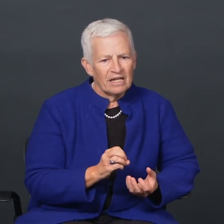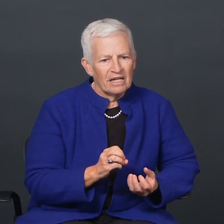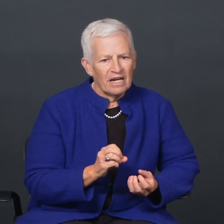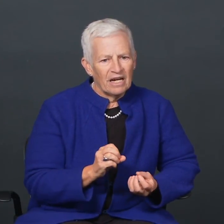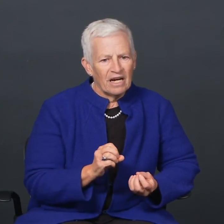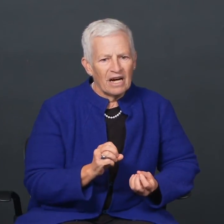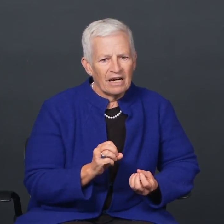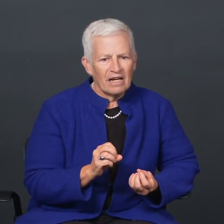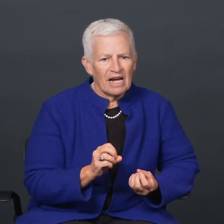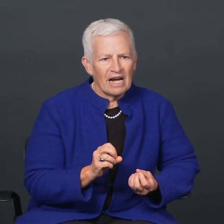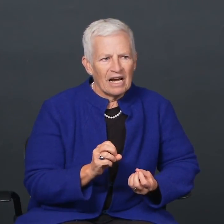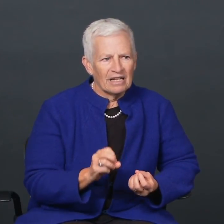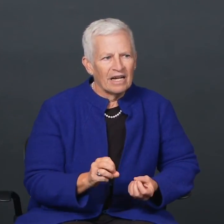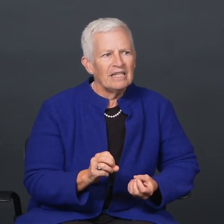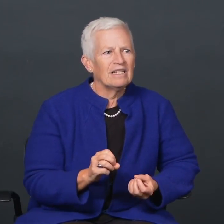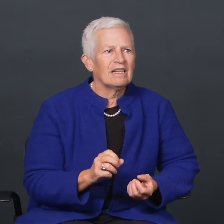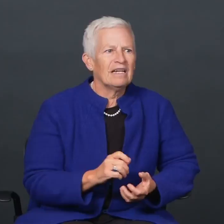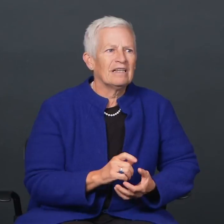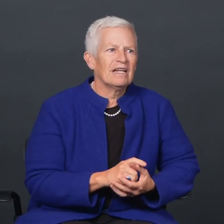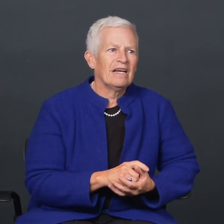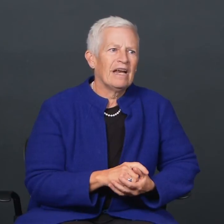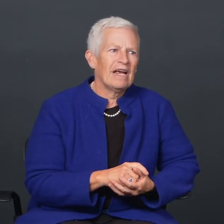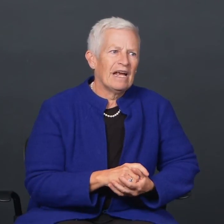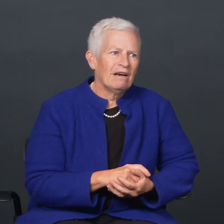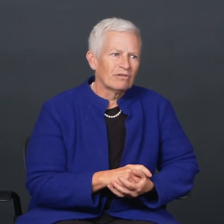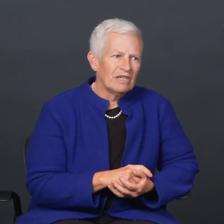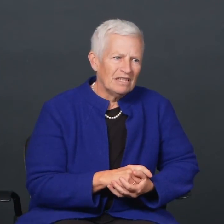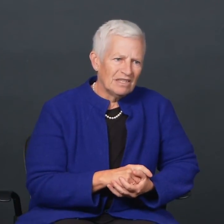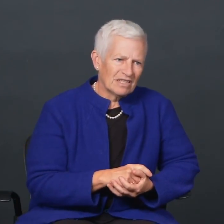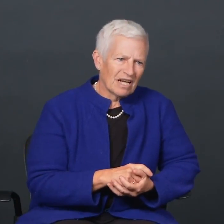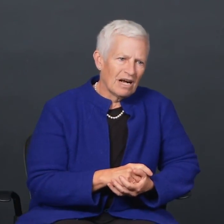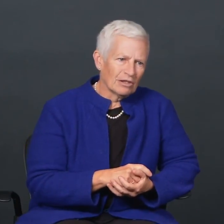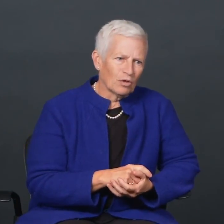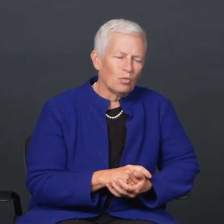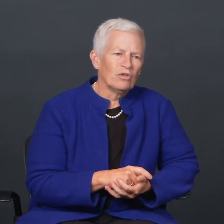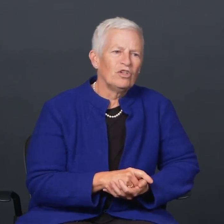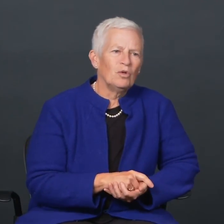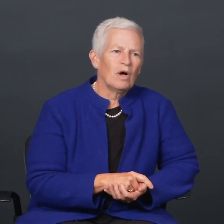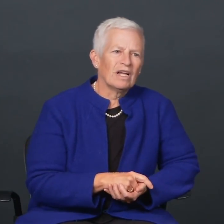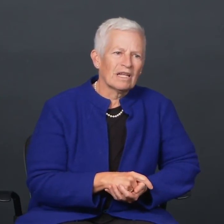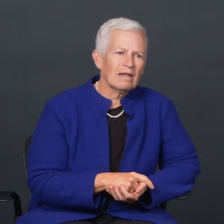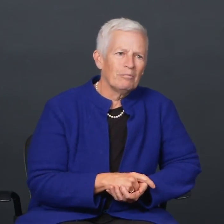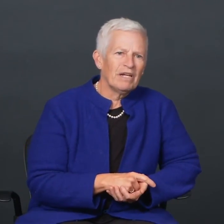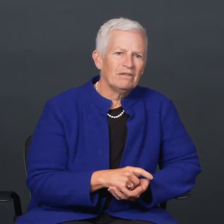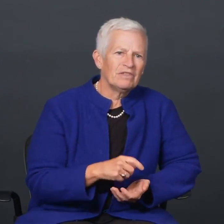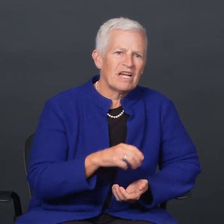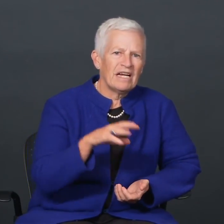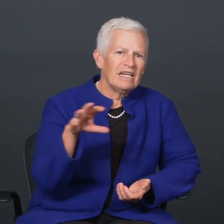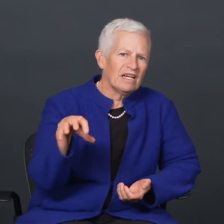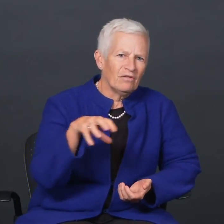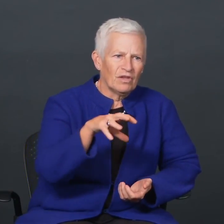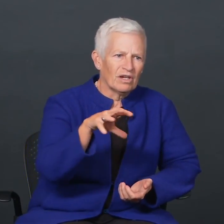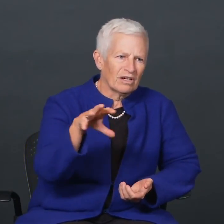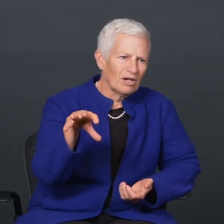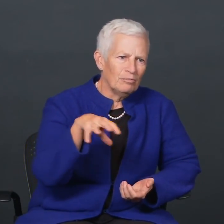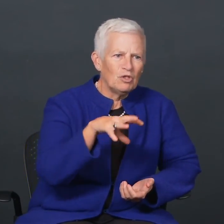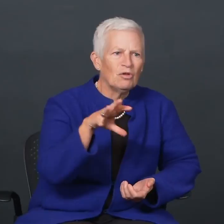And I like to think that every scholar will do a little bit of tending of the communal